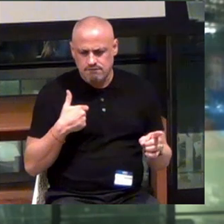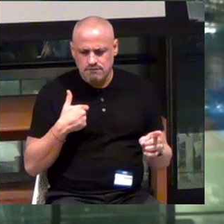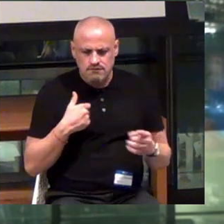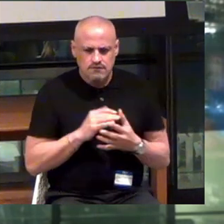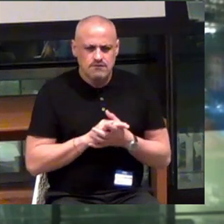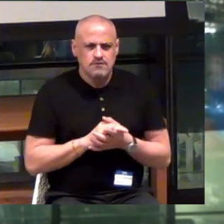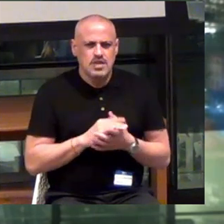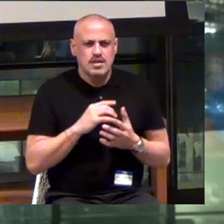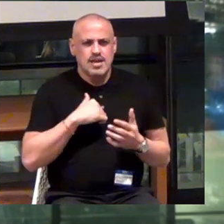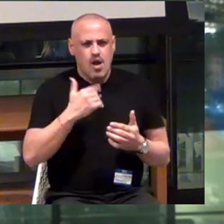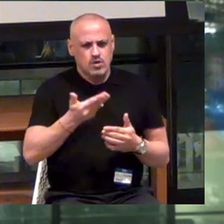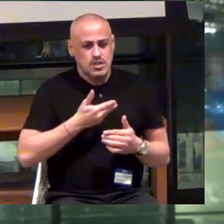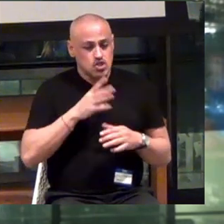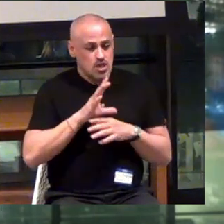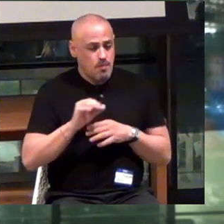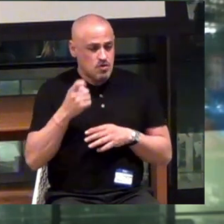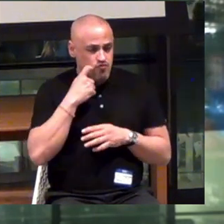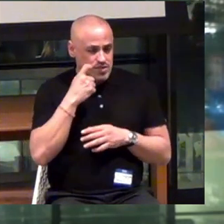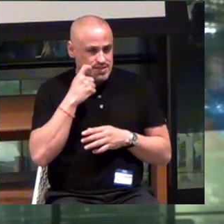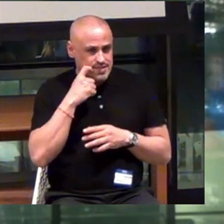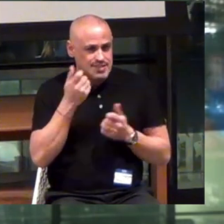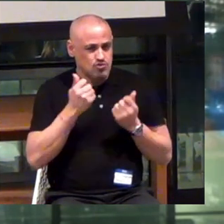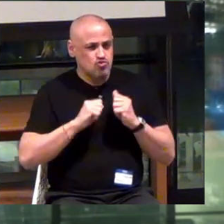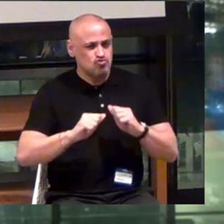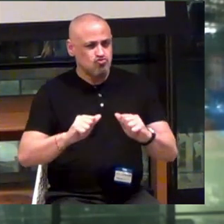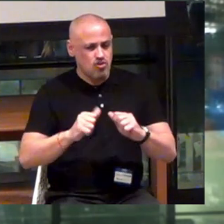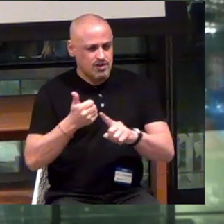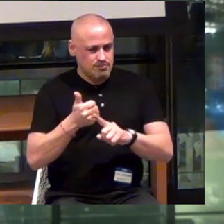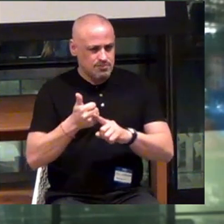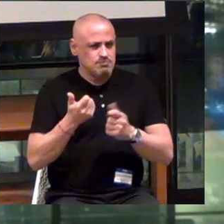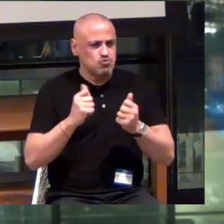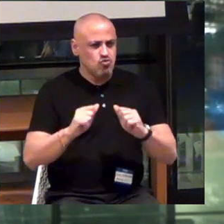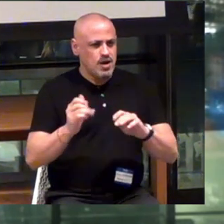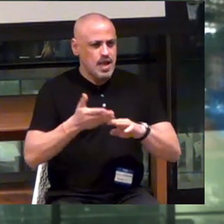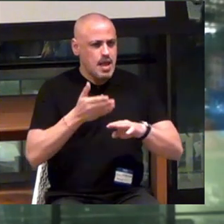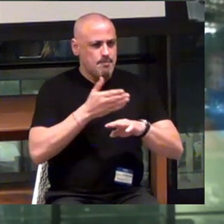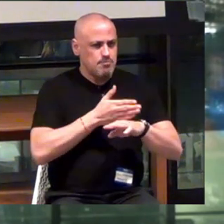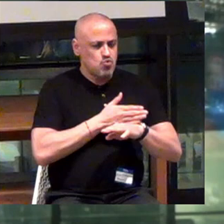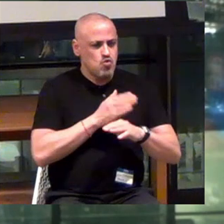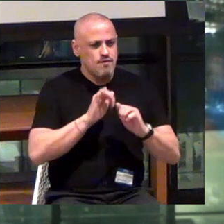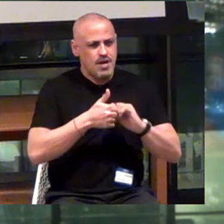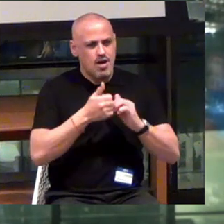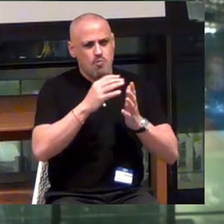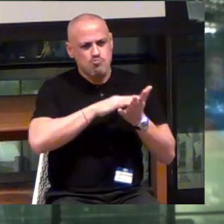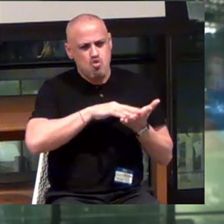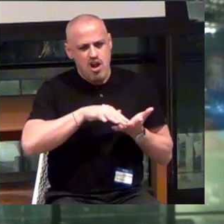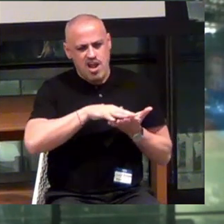I was introduced to a company recently that's trying to improve how Braille is printed.